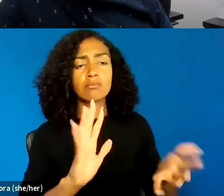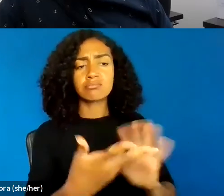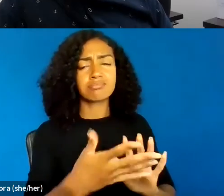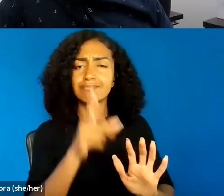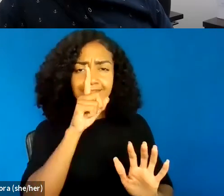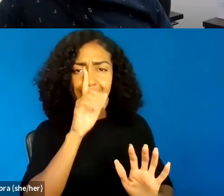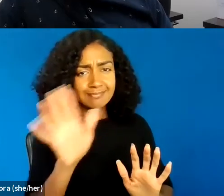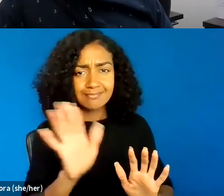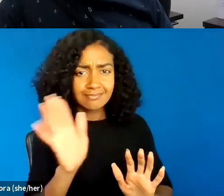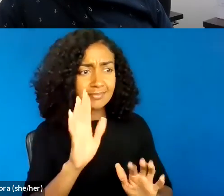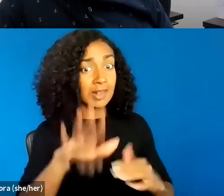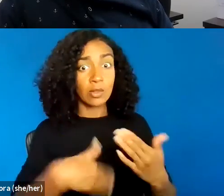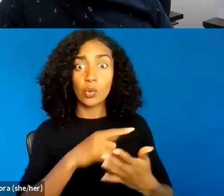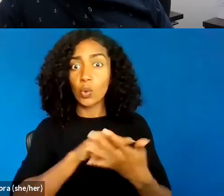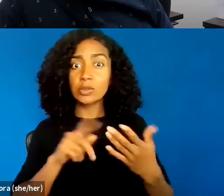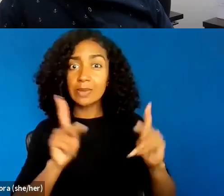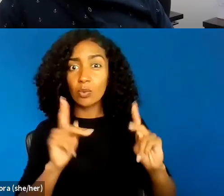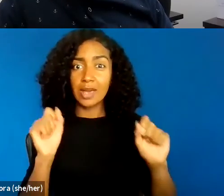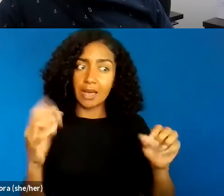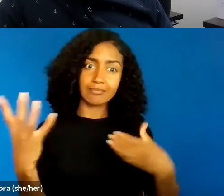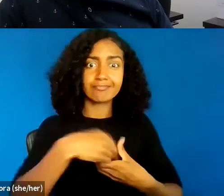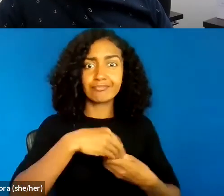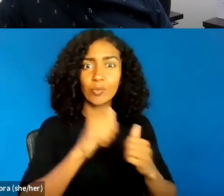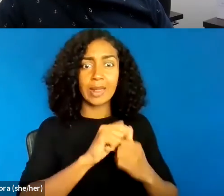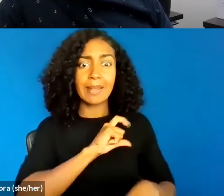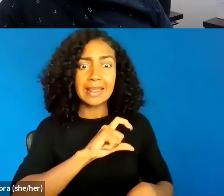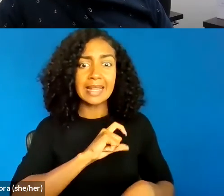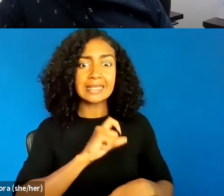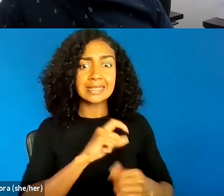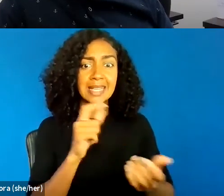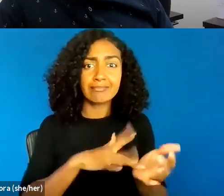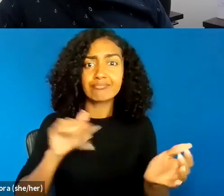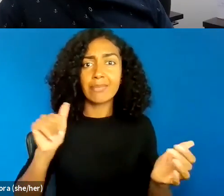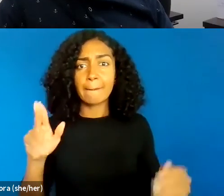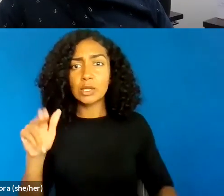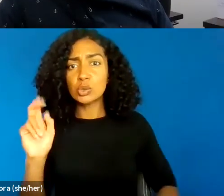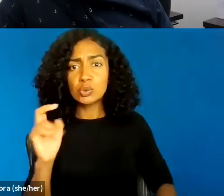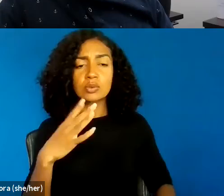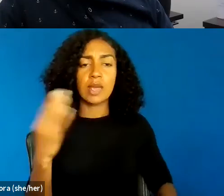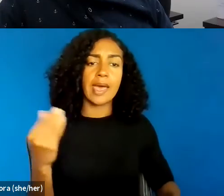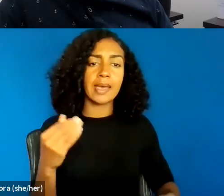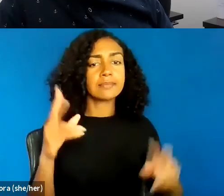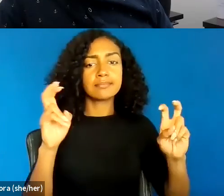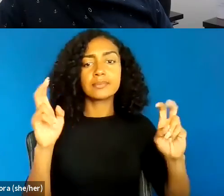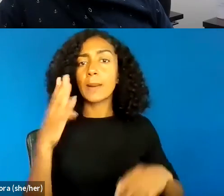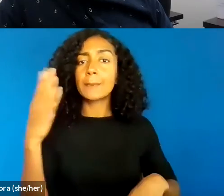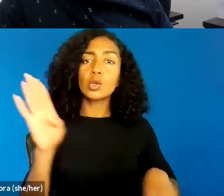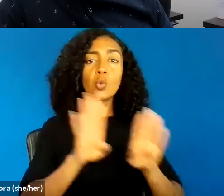in sort of the blue wall of silence. But I do think if we imagine like a whole scale, like re-imagining policing,